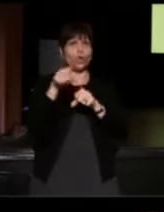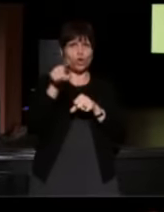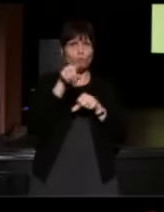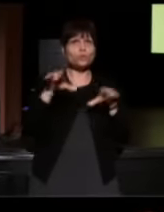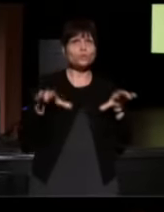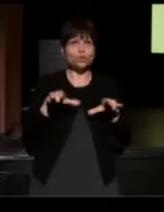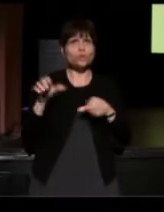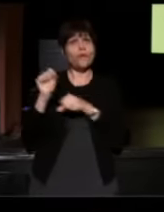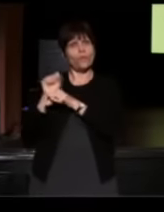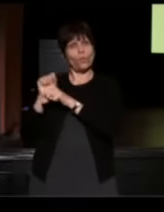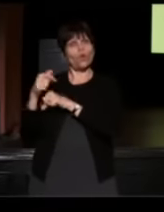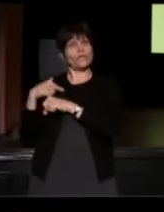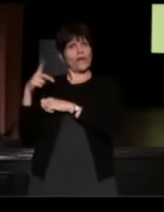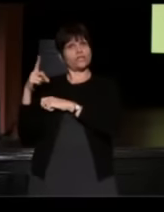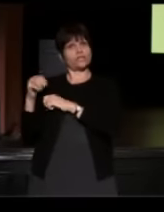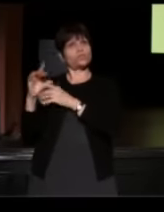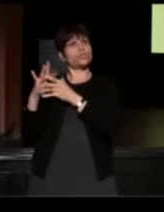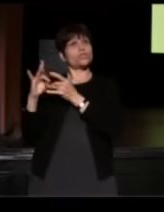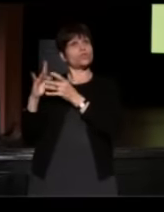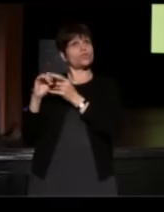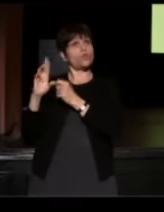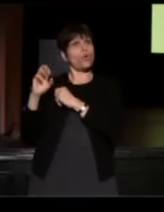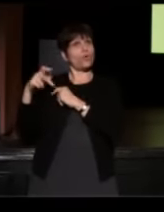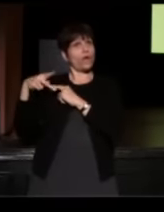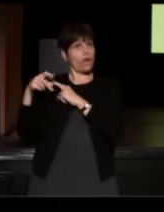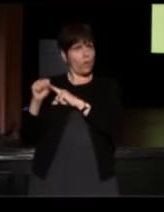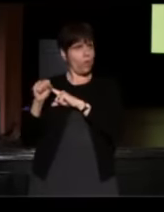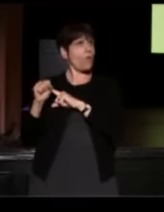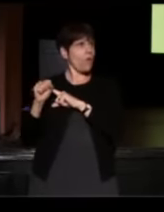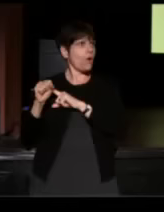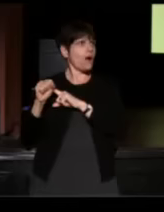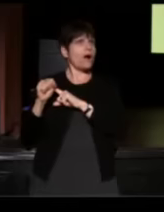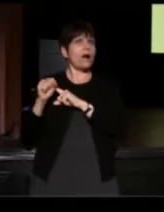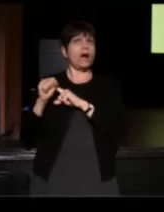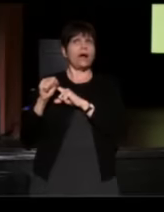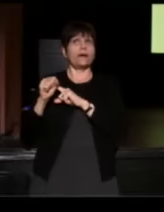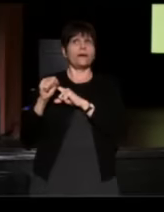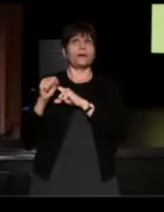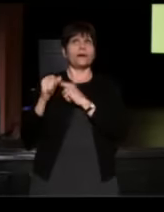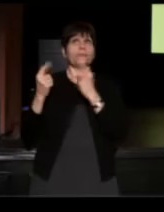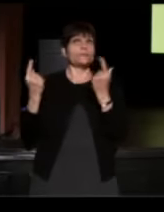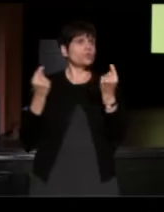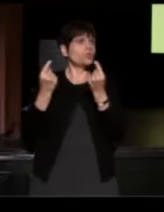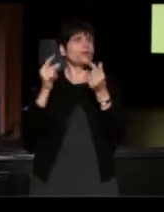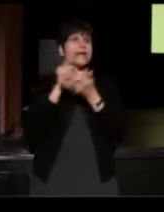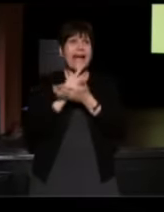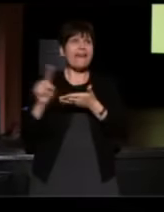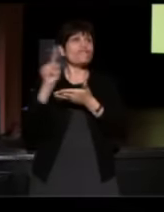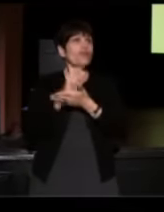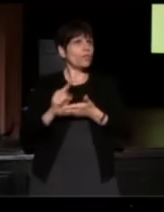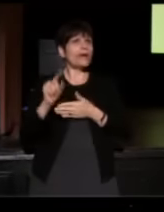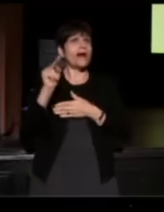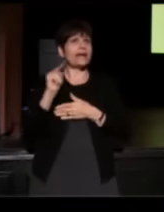I think-- what I'd like to think that we're doing every week on NPR when we do these broadcasts